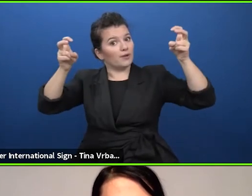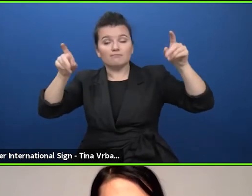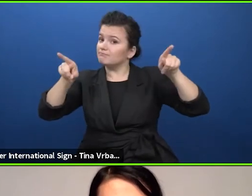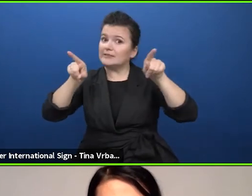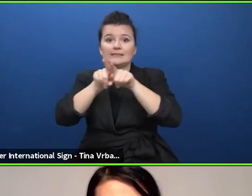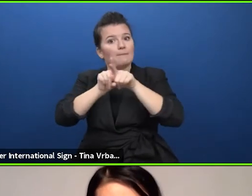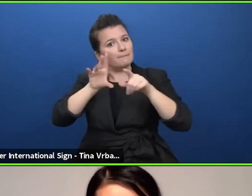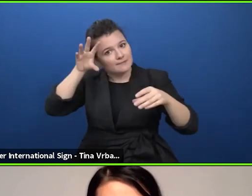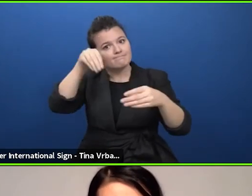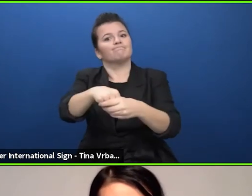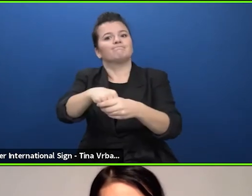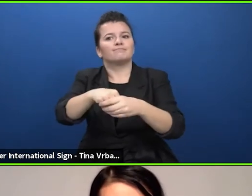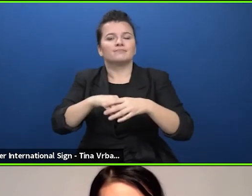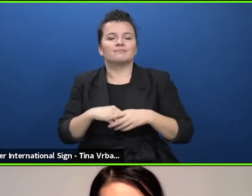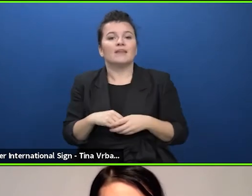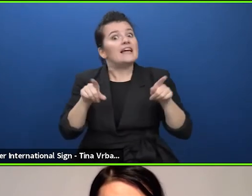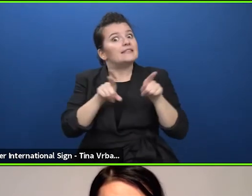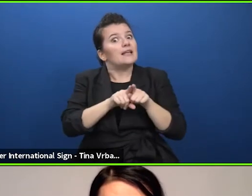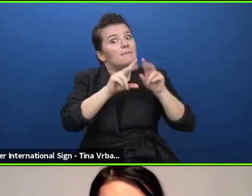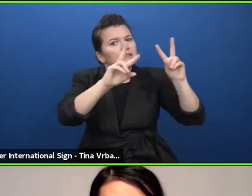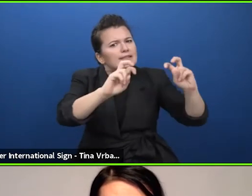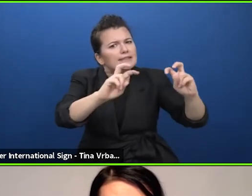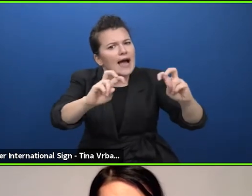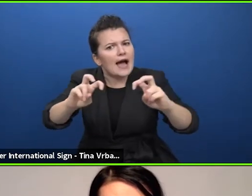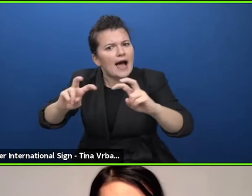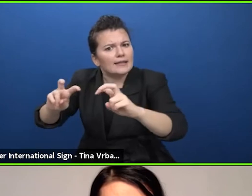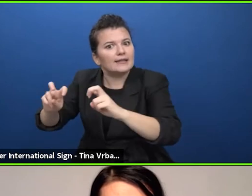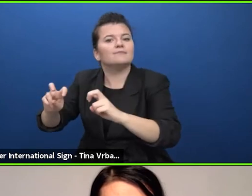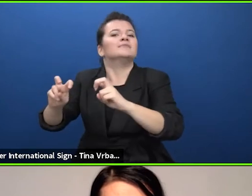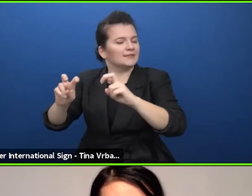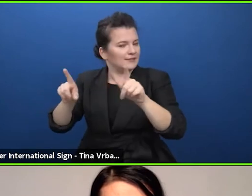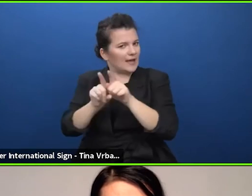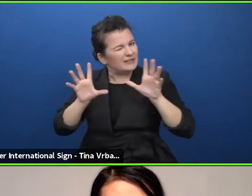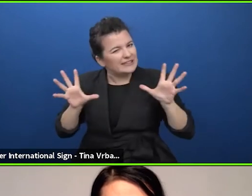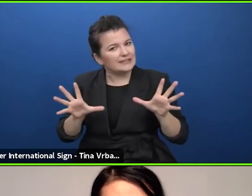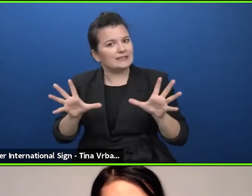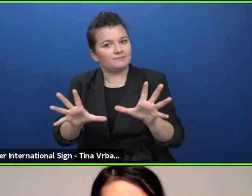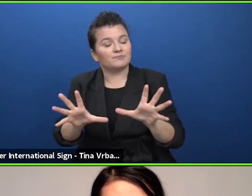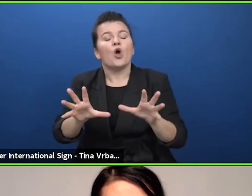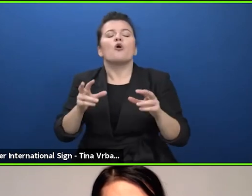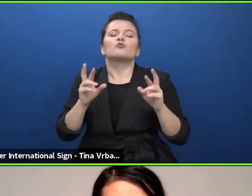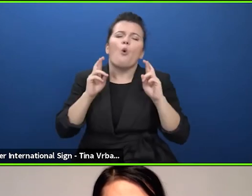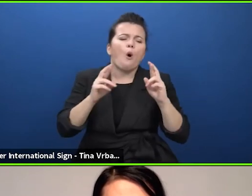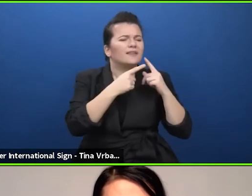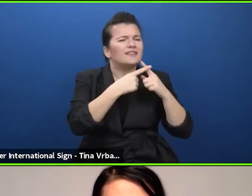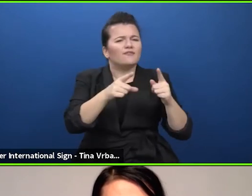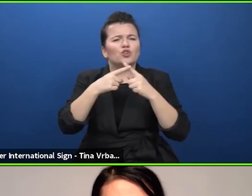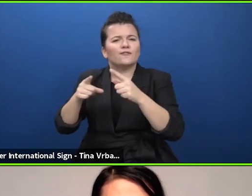and we hope to bring it together in what we call: An initiative in favour of the European